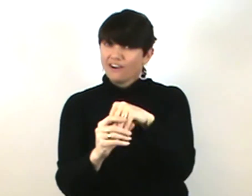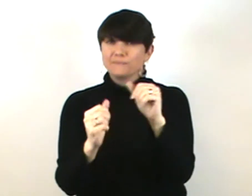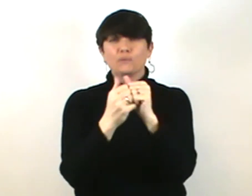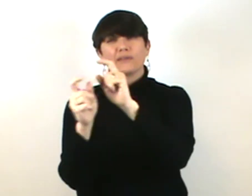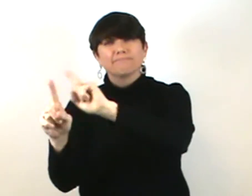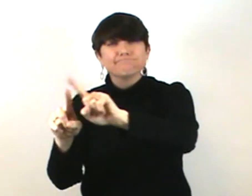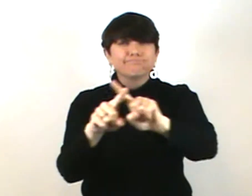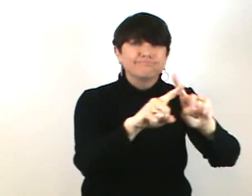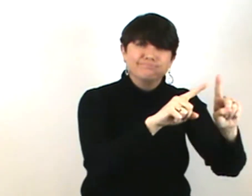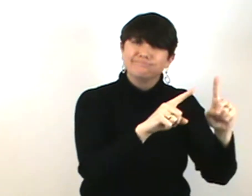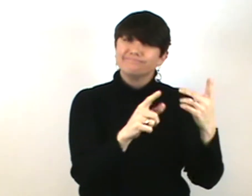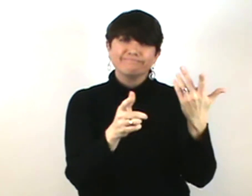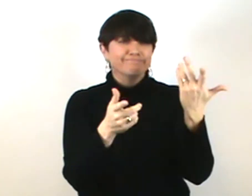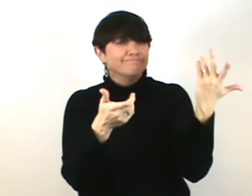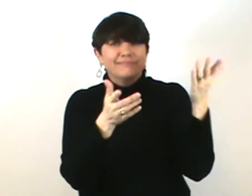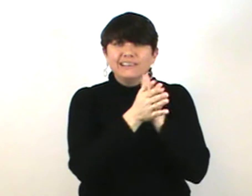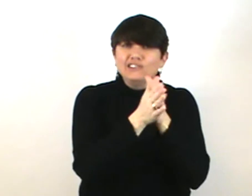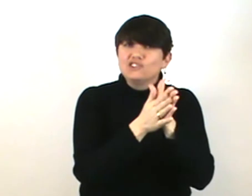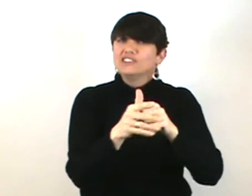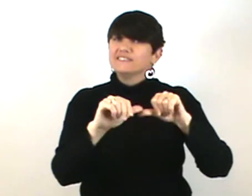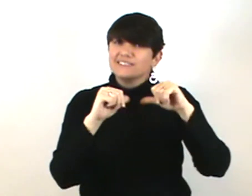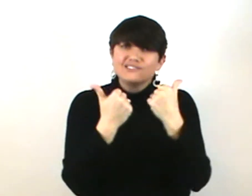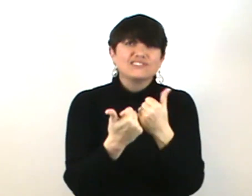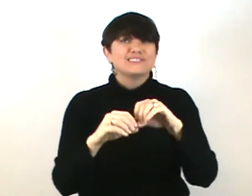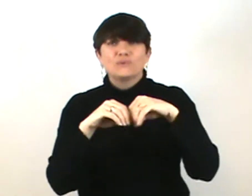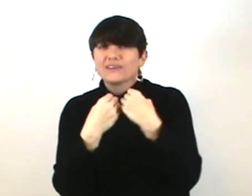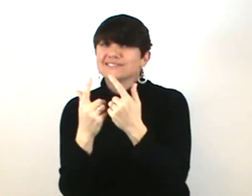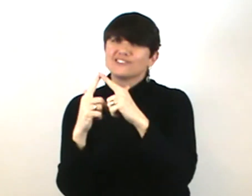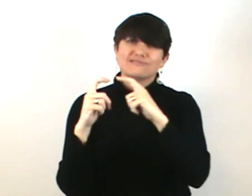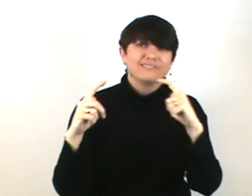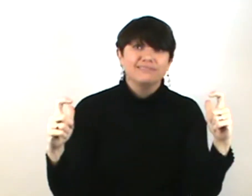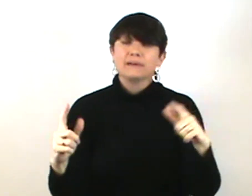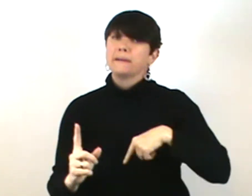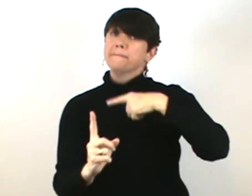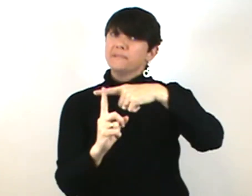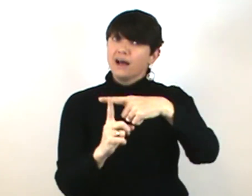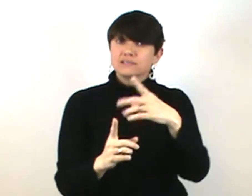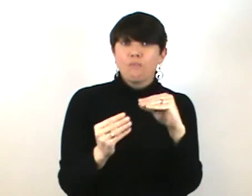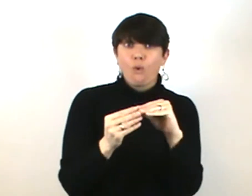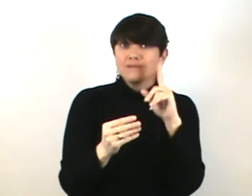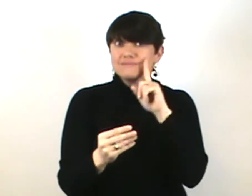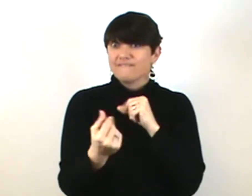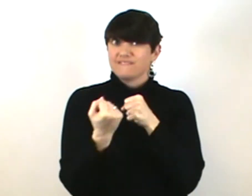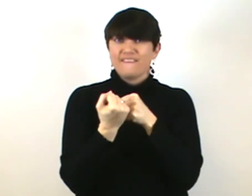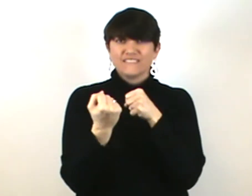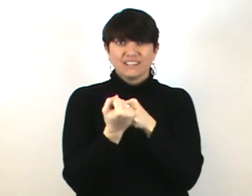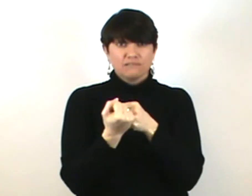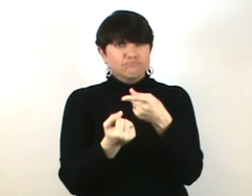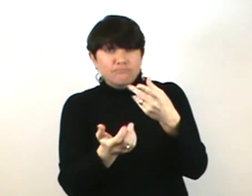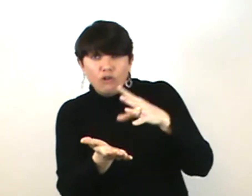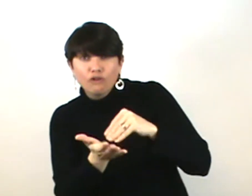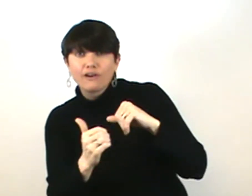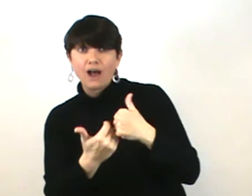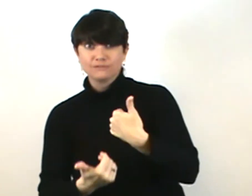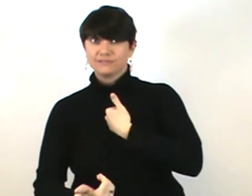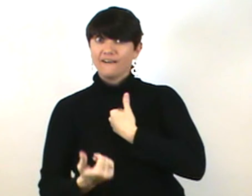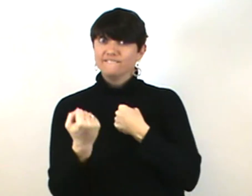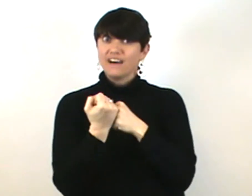To grow more Deaf leadership and involvement with various initiatives, agencies, organizations, etc Plus grow more Deaf advocacy... you want to learn how to advocate for yourself?